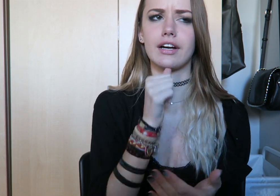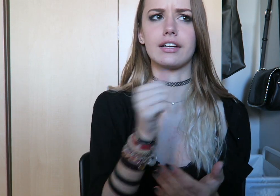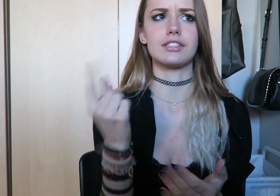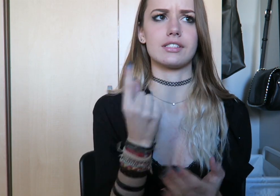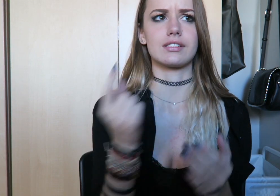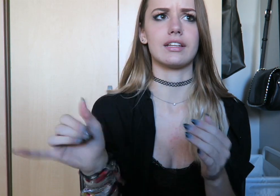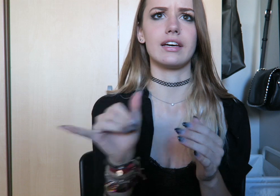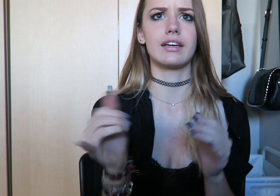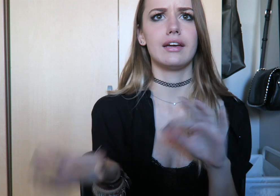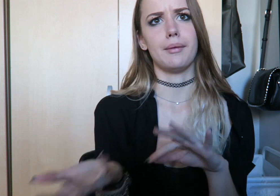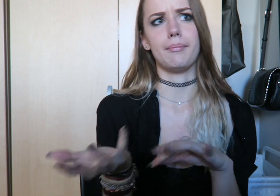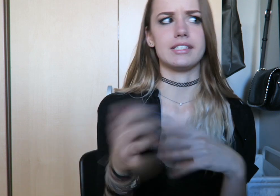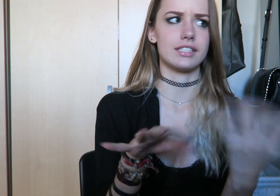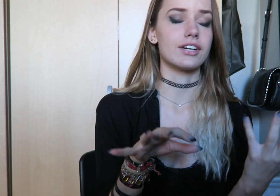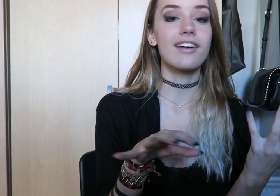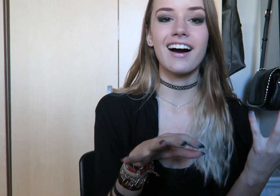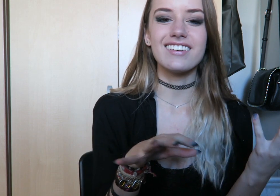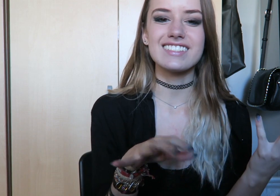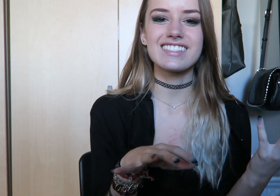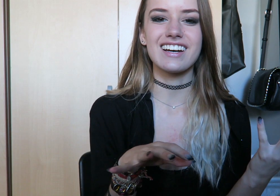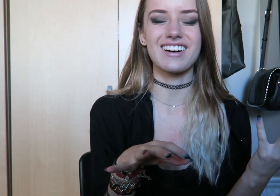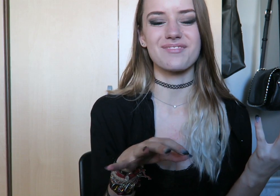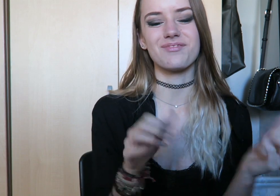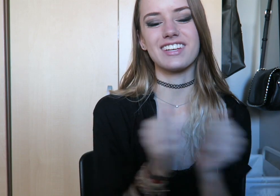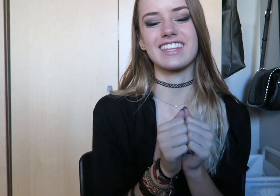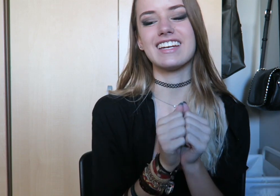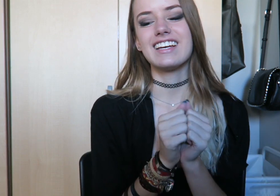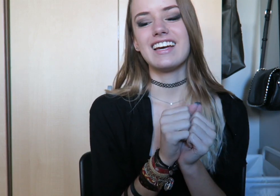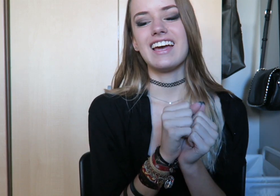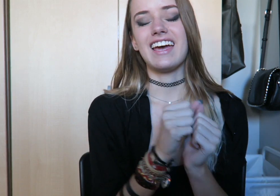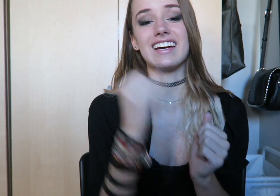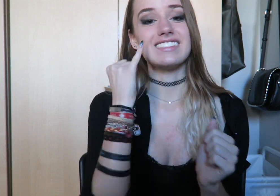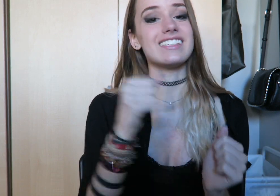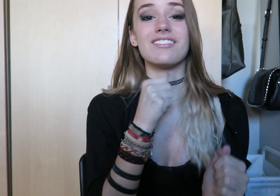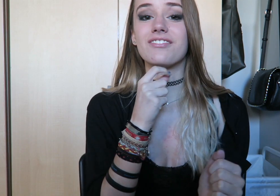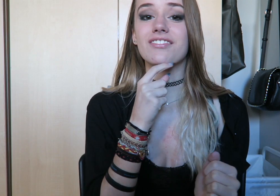and you're not just like messing around (laugh) with it